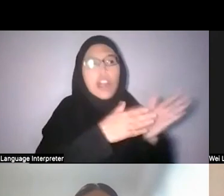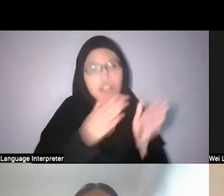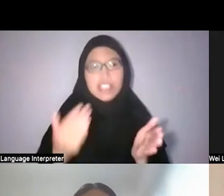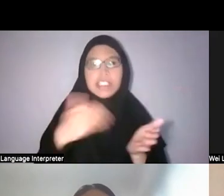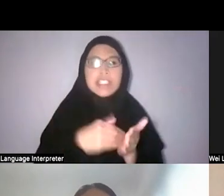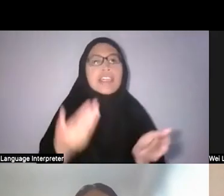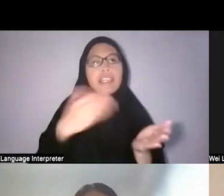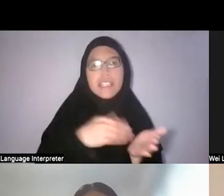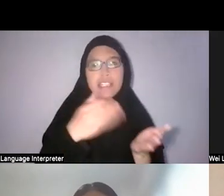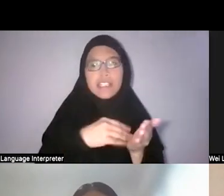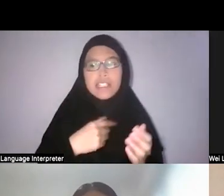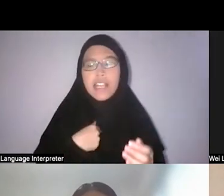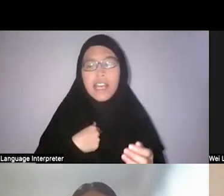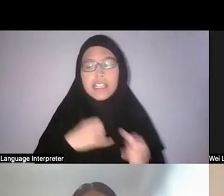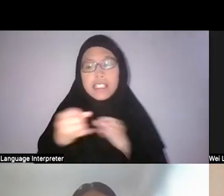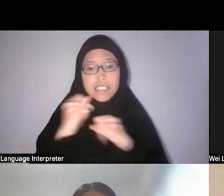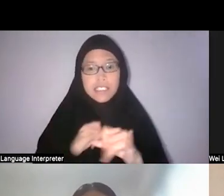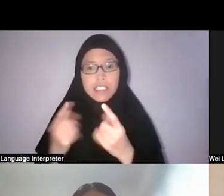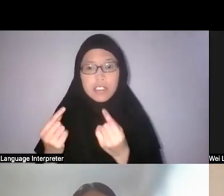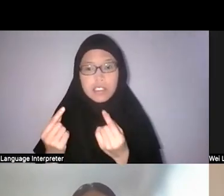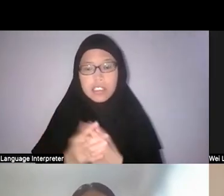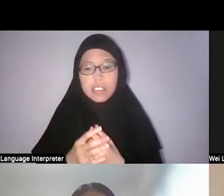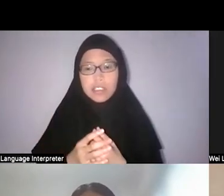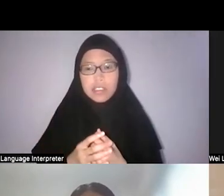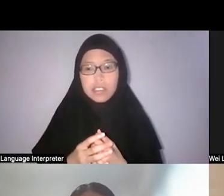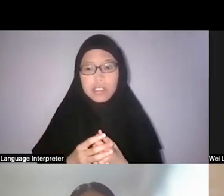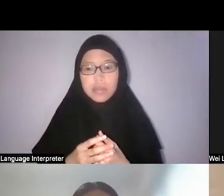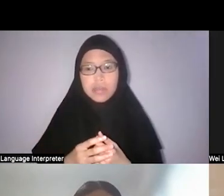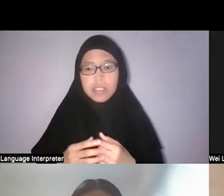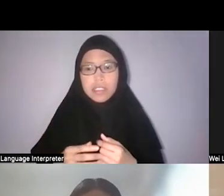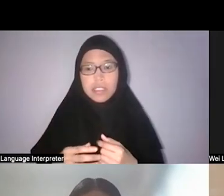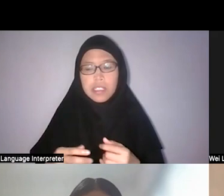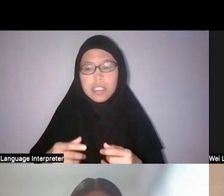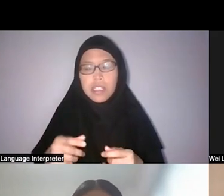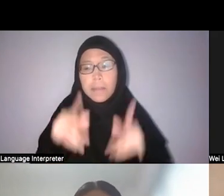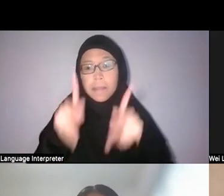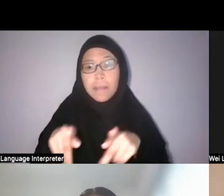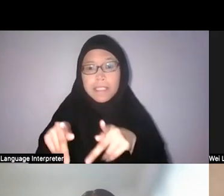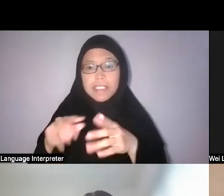What she ends up doing is she ends up becoming a sort of gardener instead,